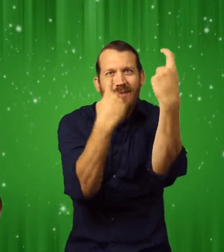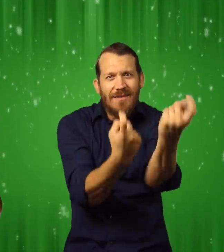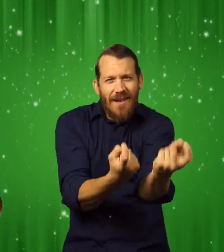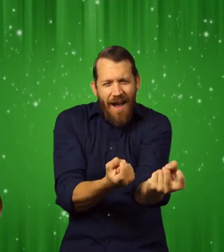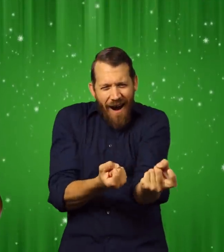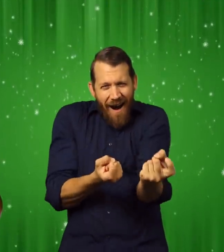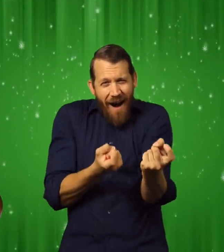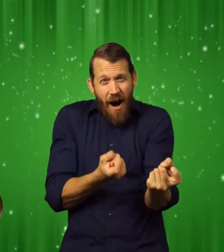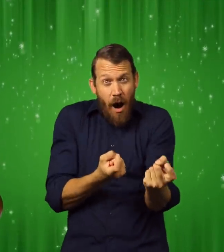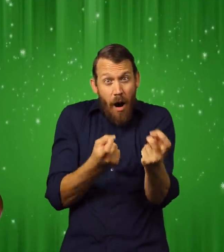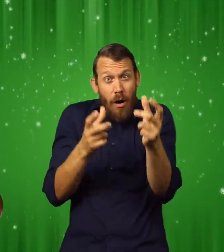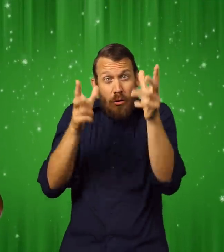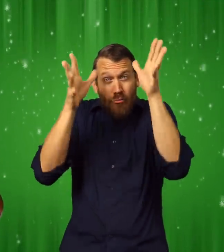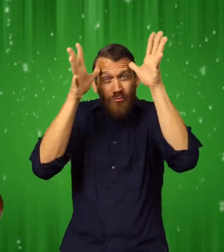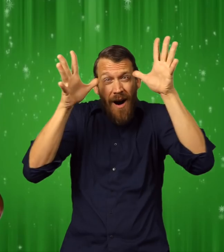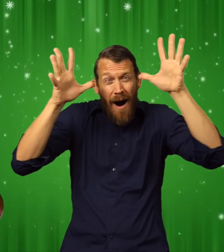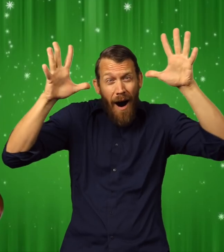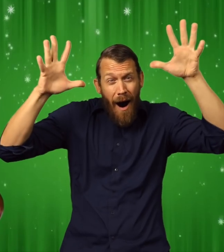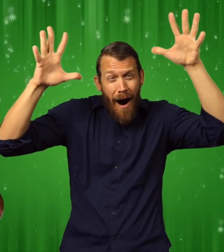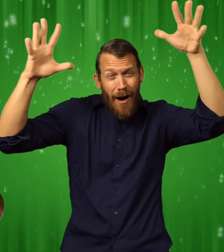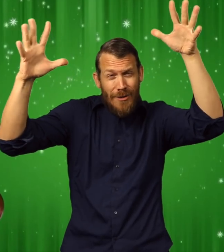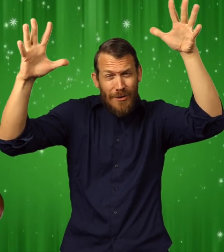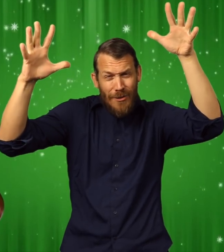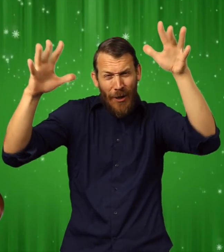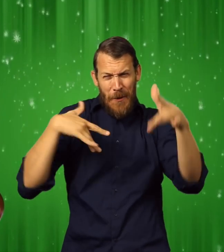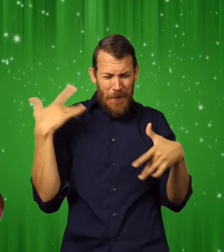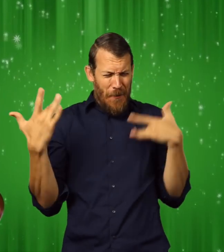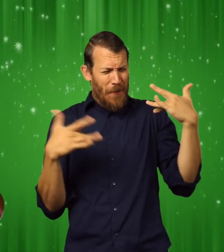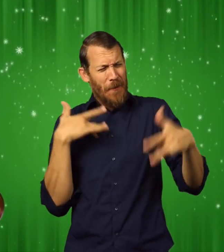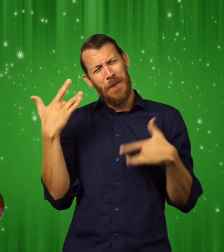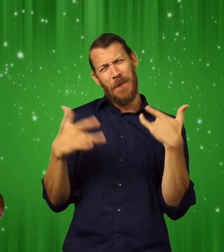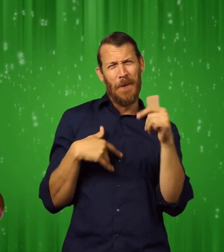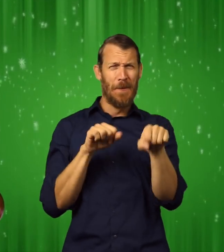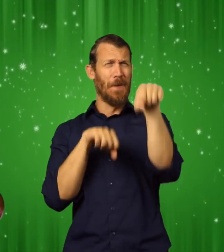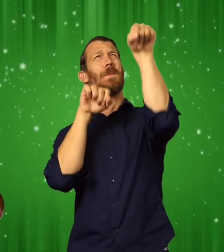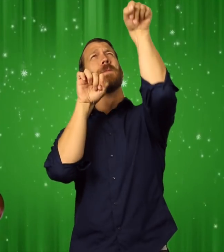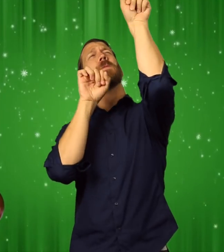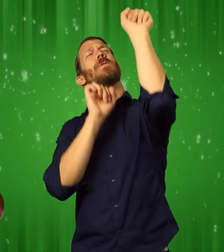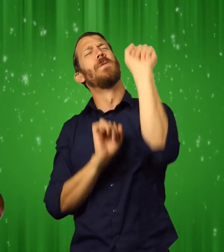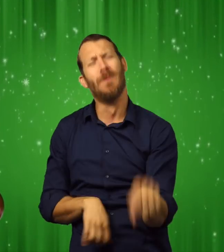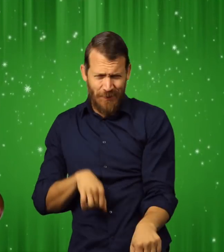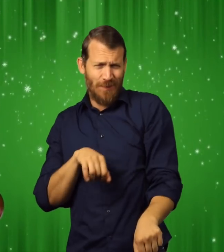In front of us, stood Santa's sleigh. The reindeer were excited.